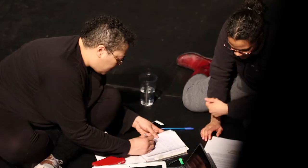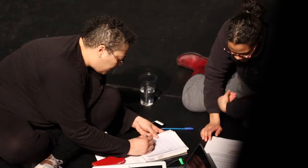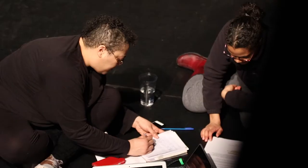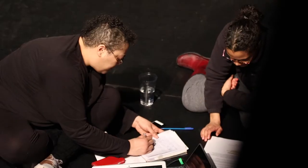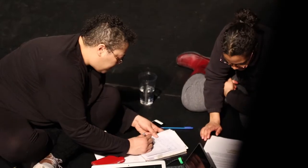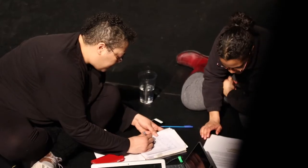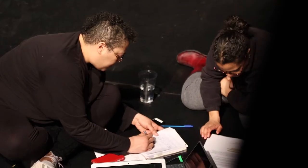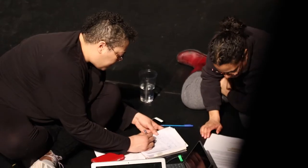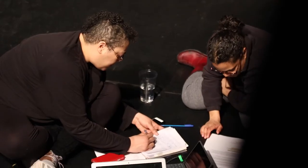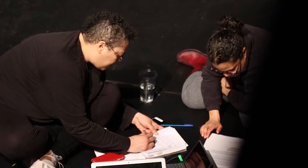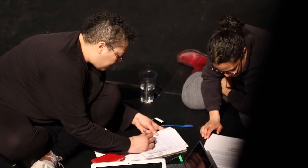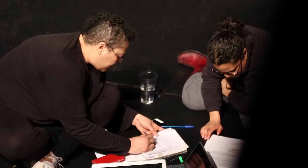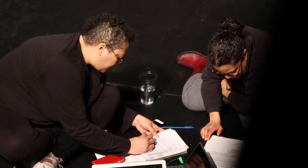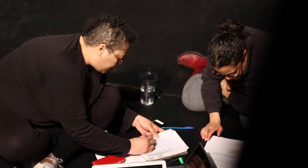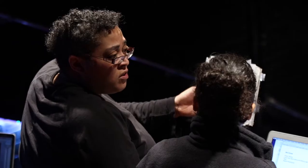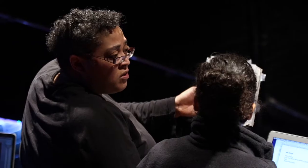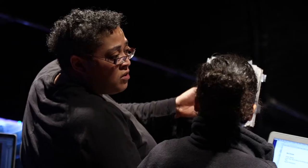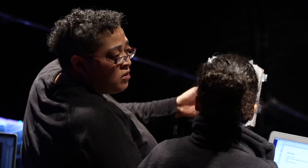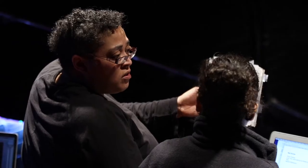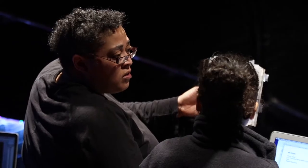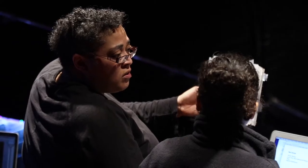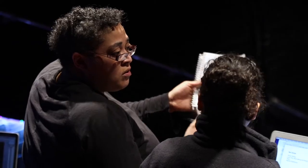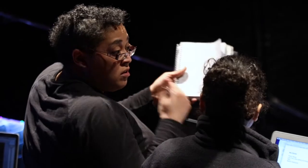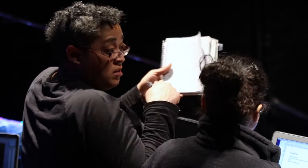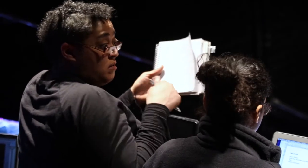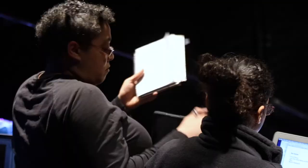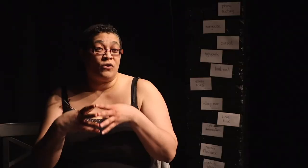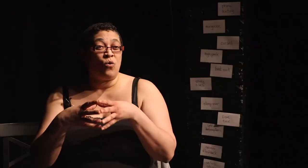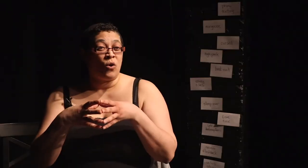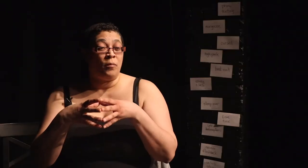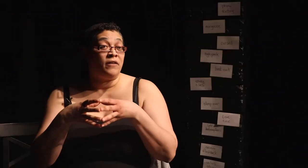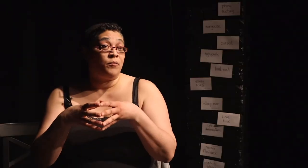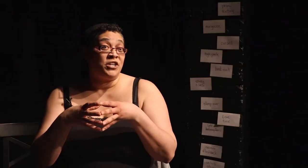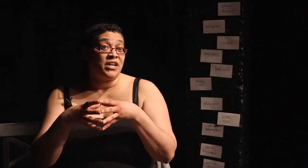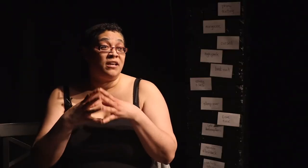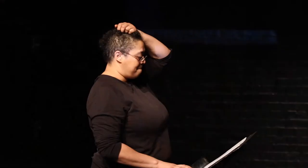each other without the assistance of ASL Interpretation and then that became sort of a core part of the project.